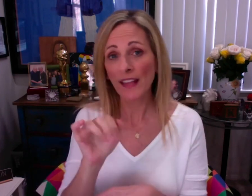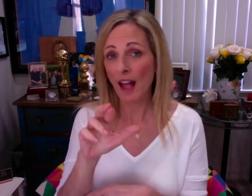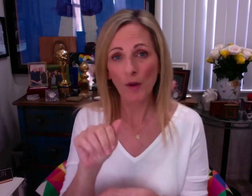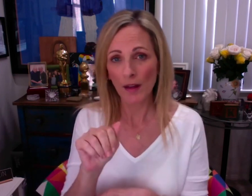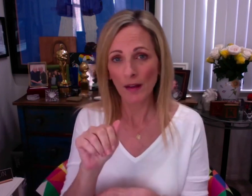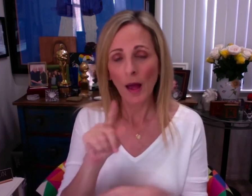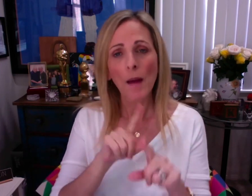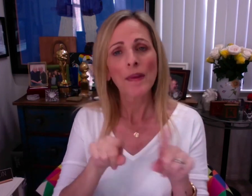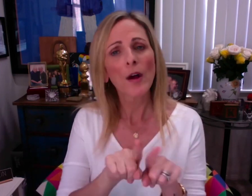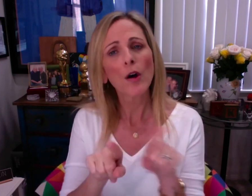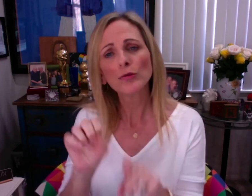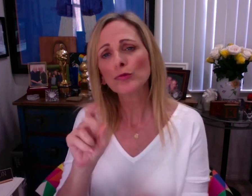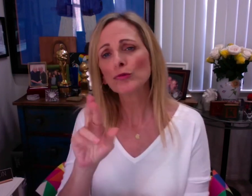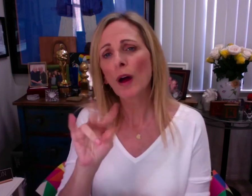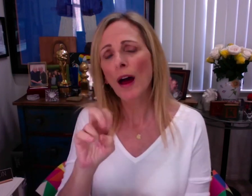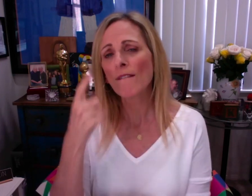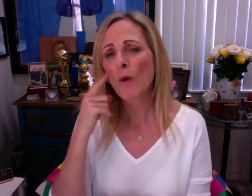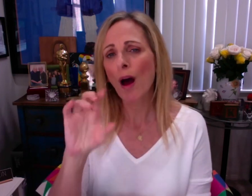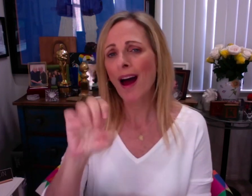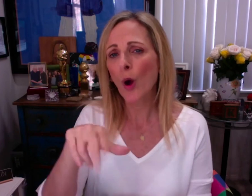in front of the camera, but they also